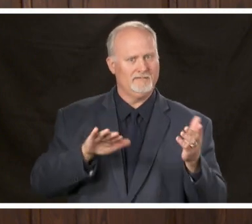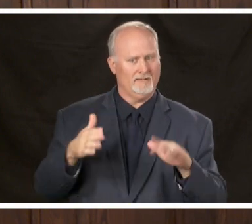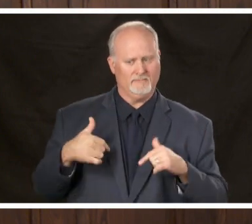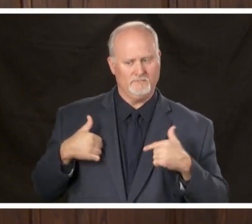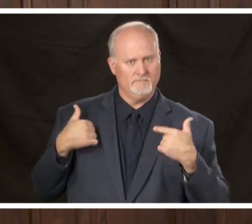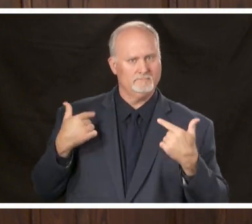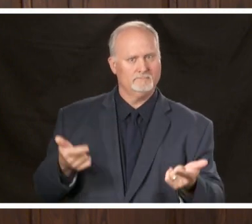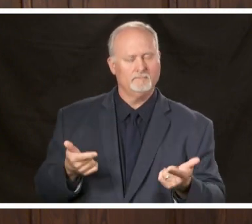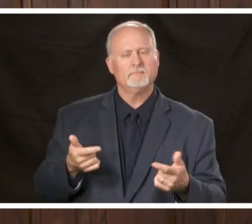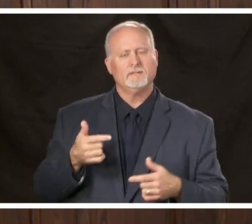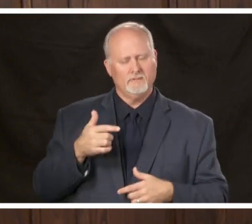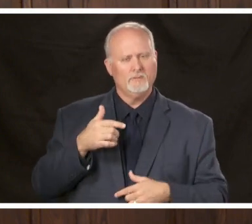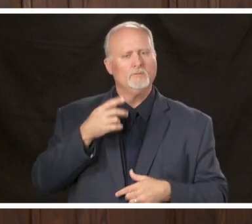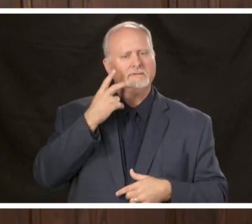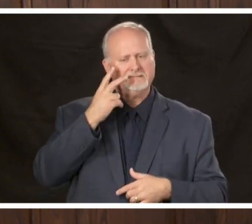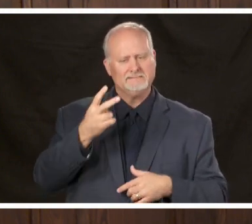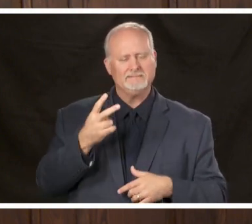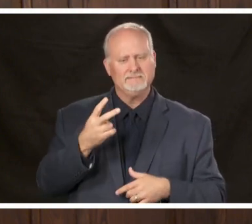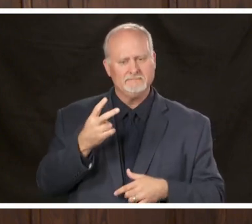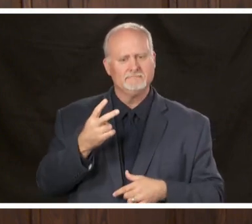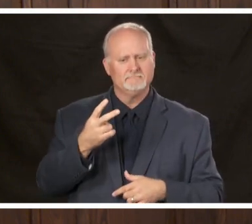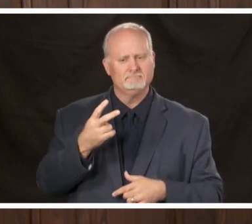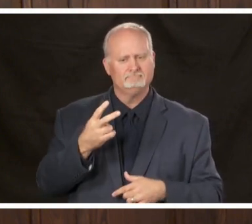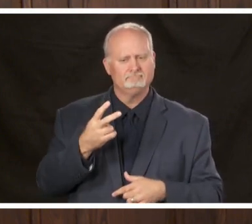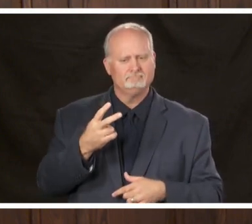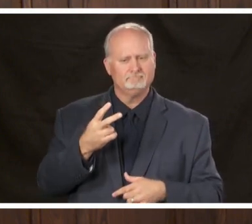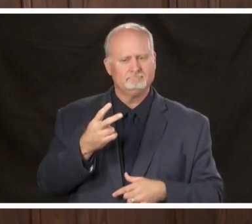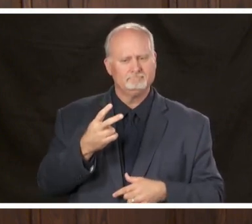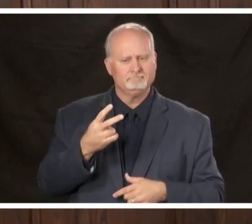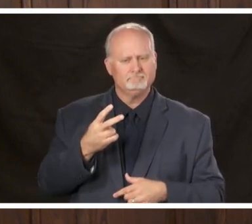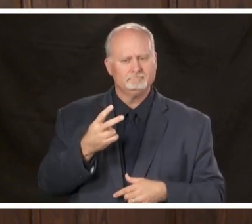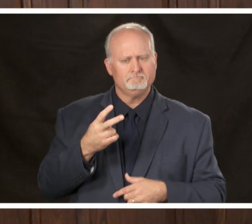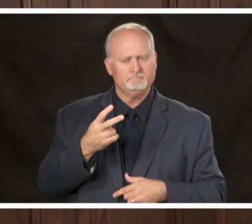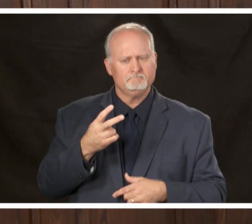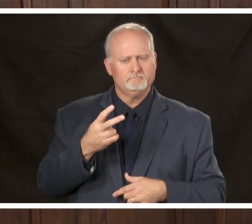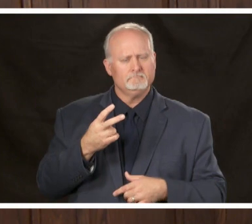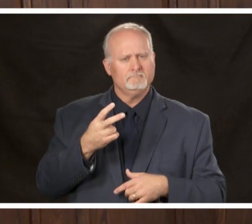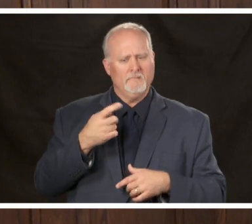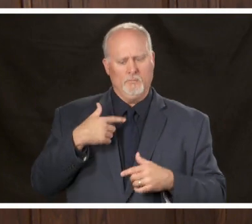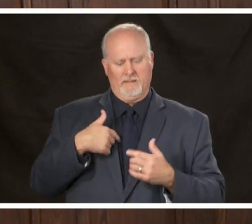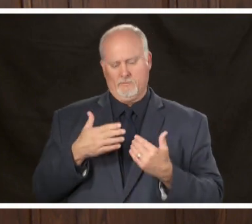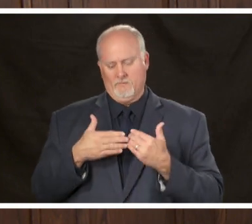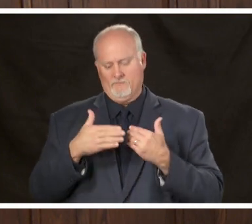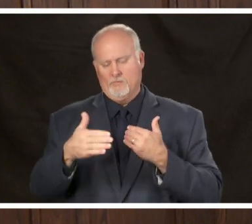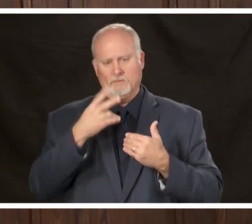will see some variation from just randomness as we go forward and we also